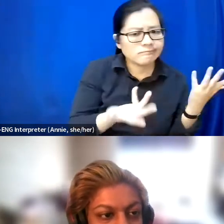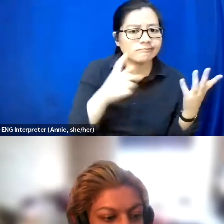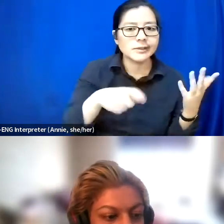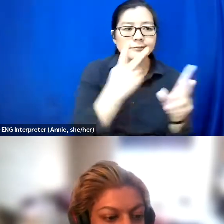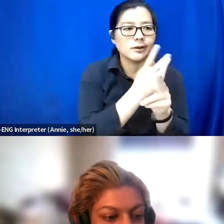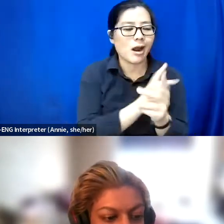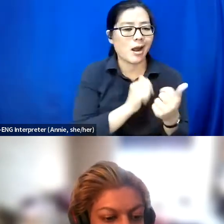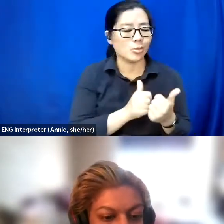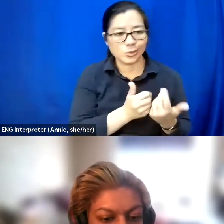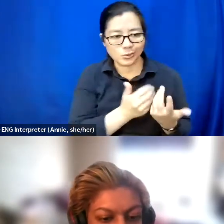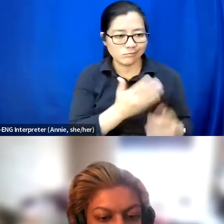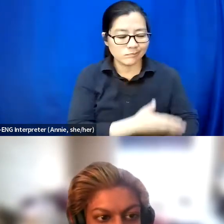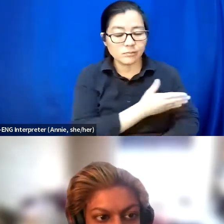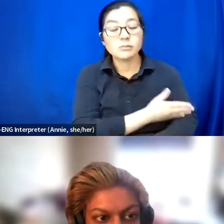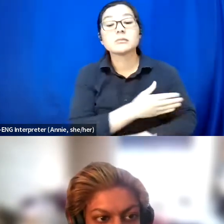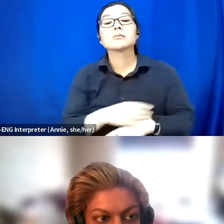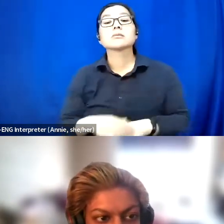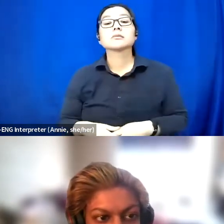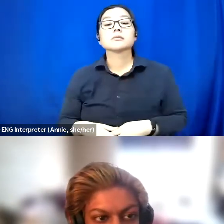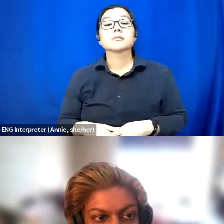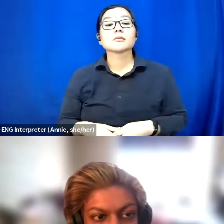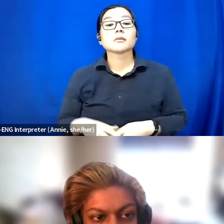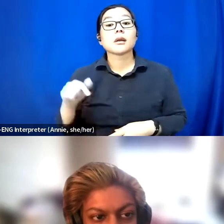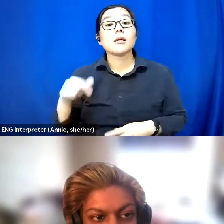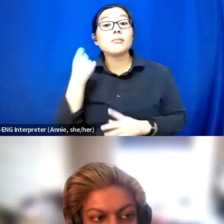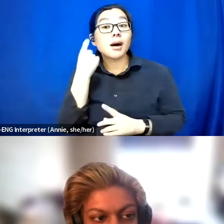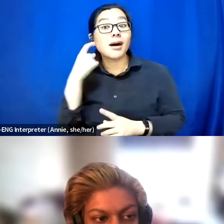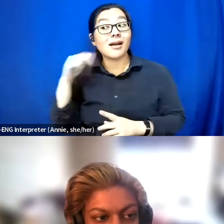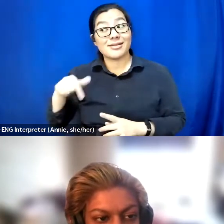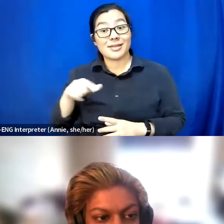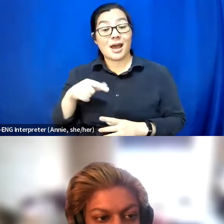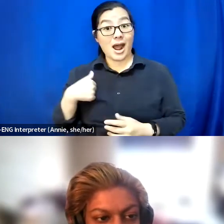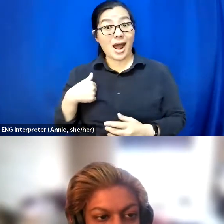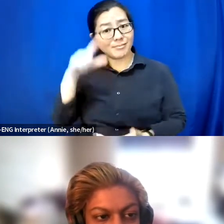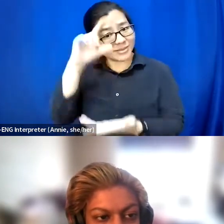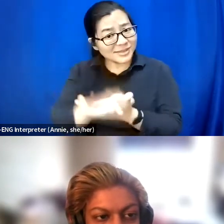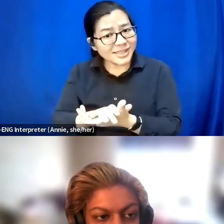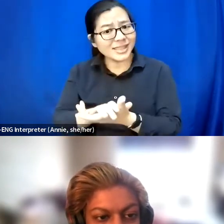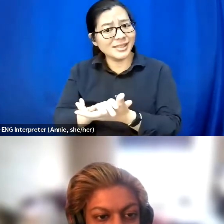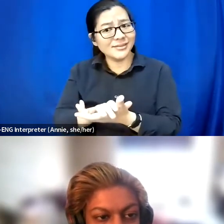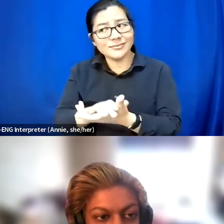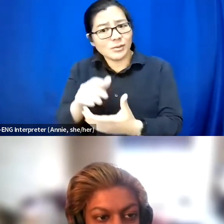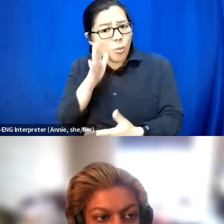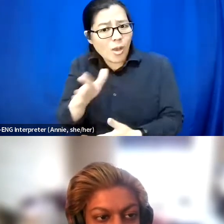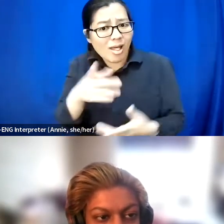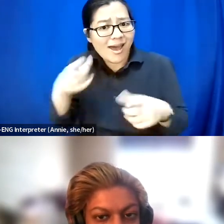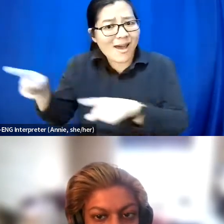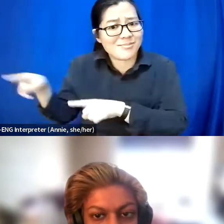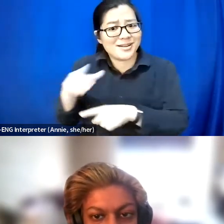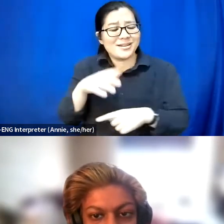But I'm under the belief that if it's going to exist, it needs to exist as sustainably as possible, and as inclusively as possible.